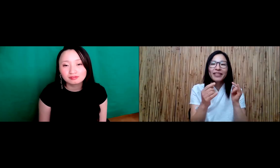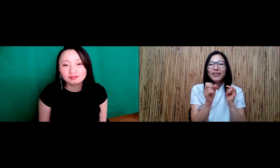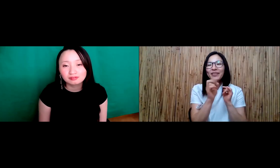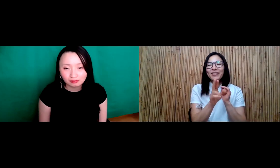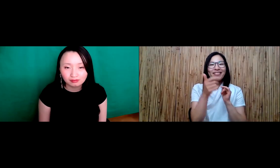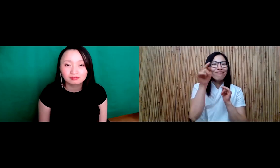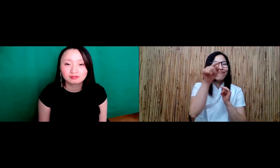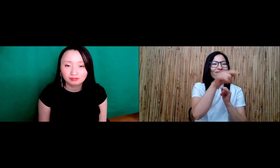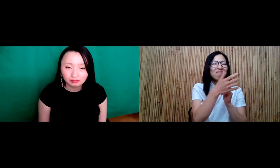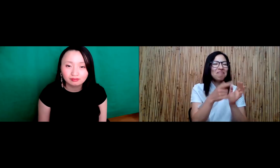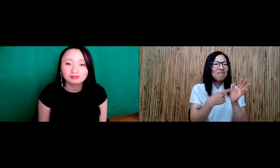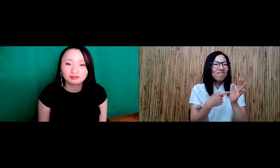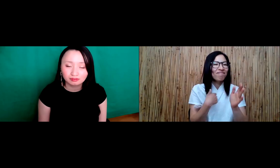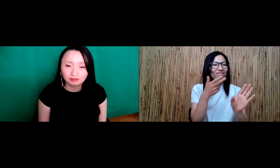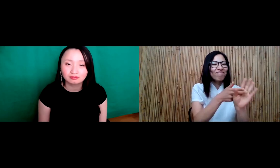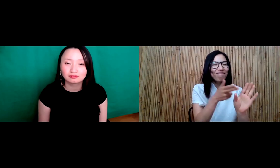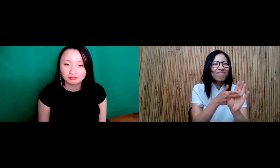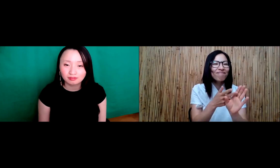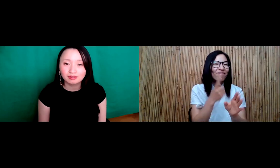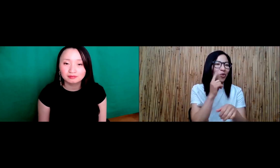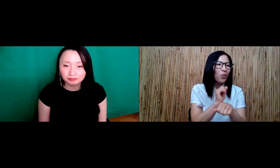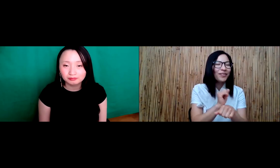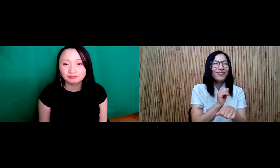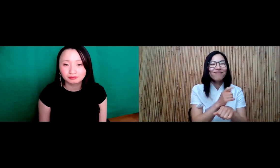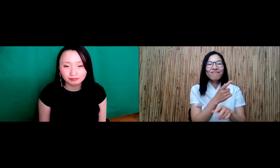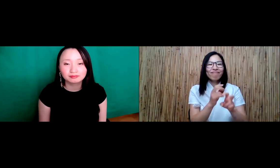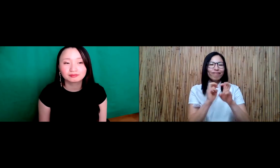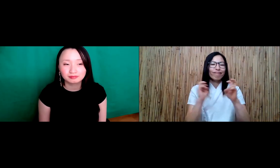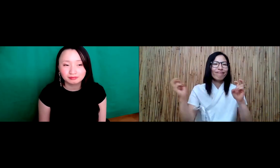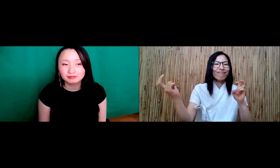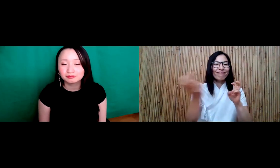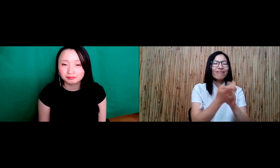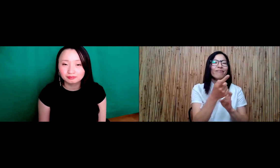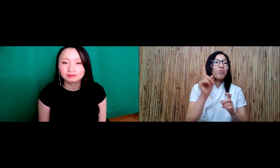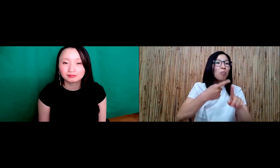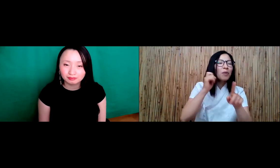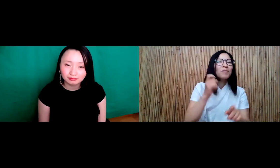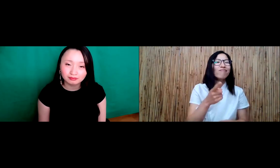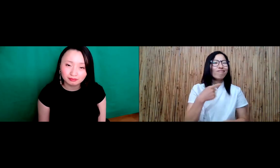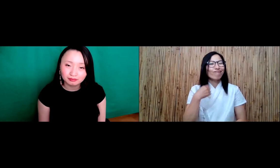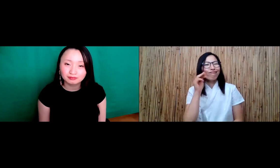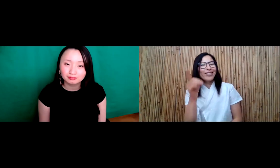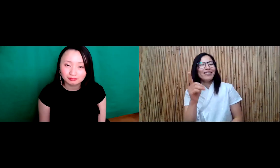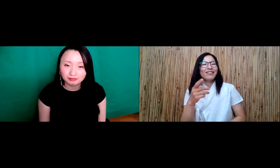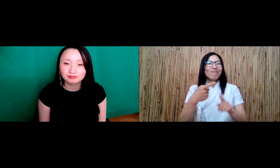say well from South Korea and then they make assumptions of, you know, camps and whatnot